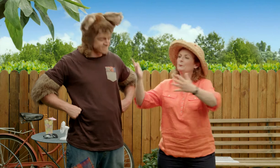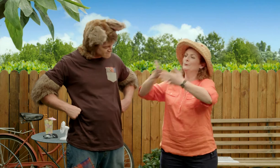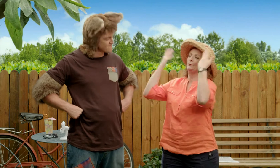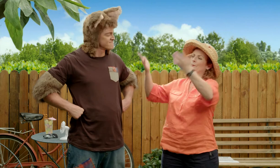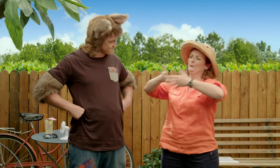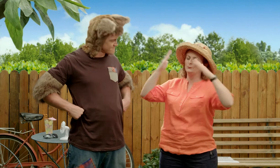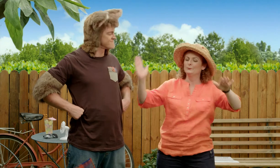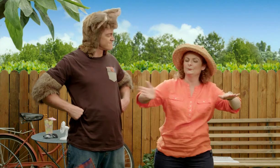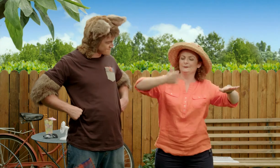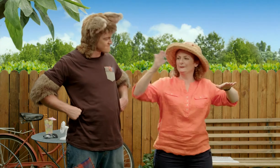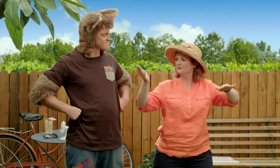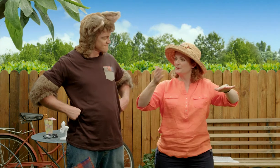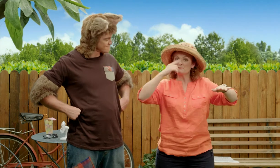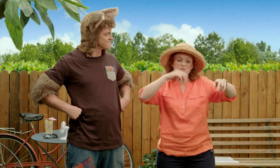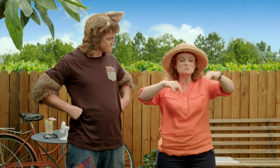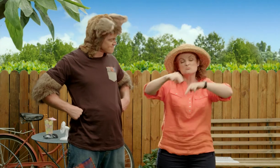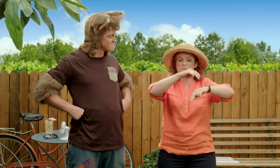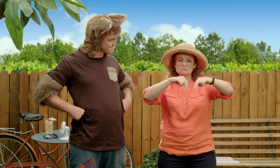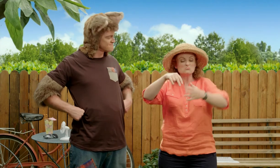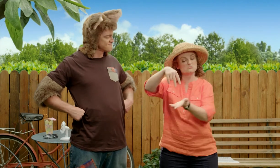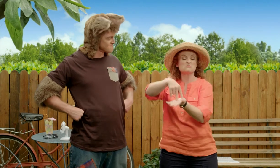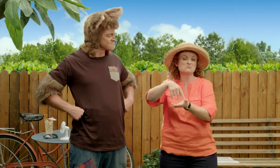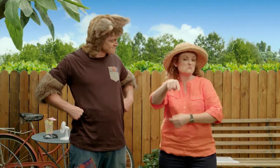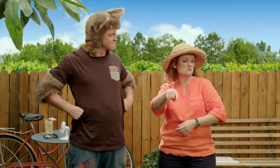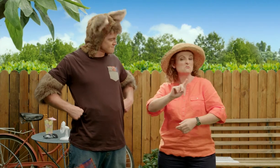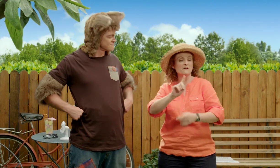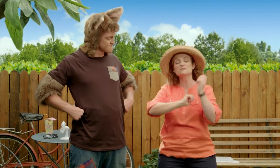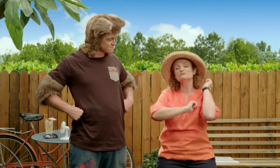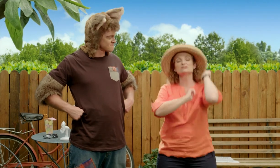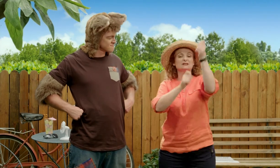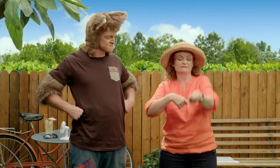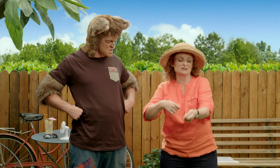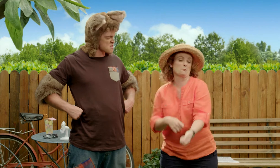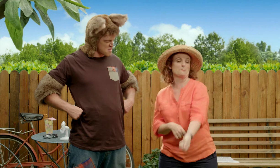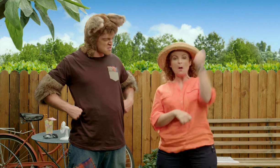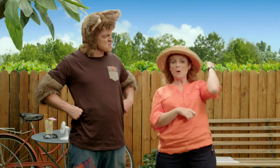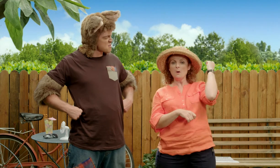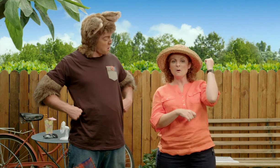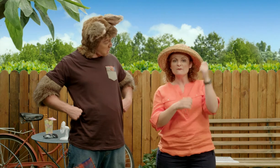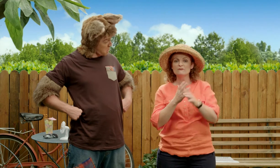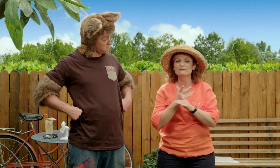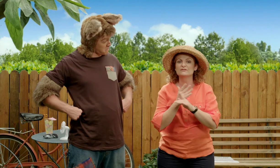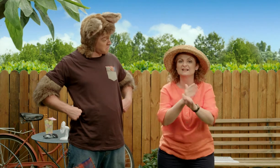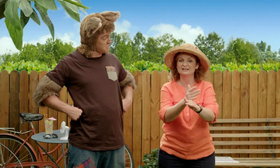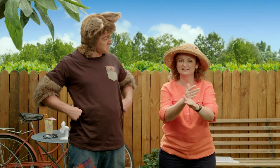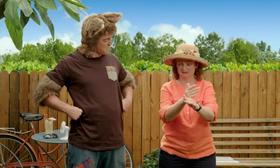There's plenty of sand and a lovely breeze. People enjoy going to the beach. People even fish at the beach